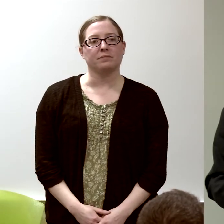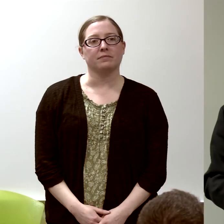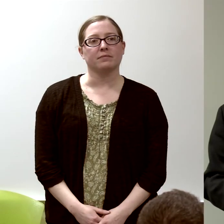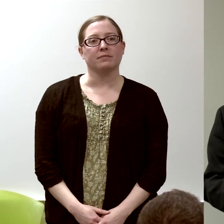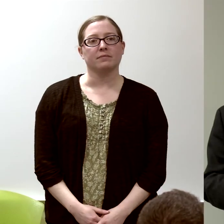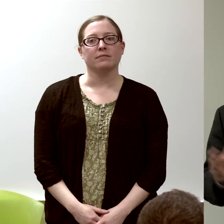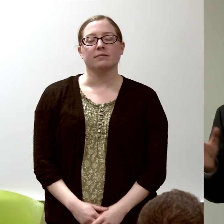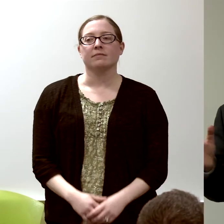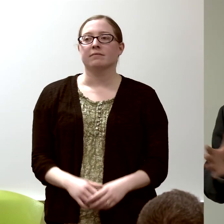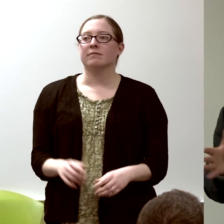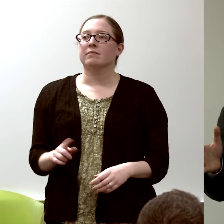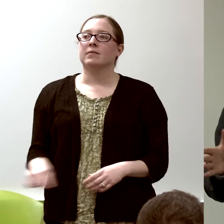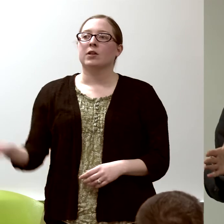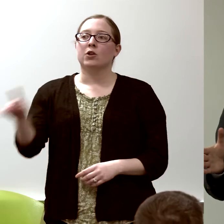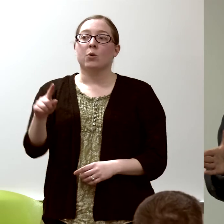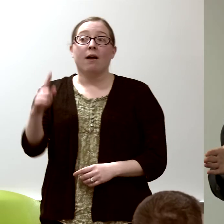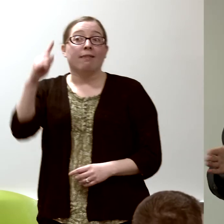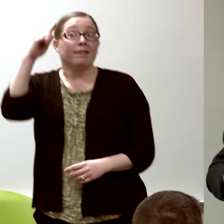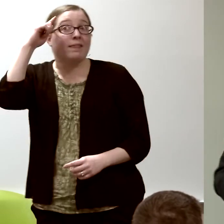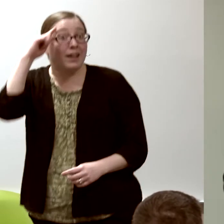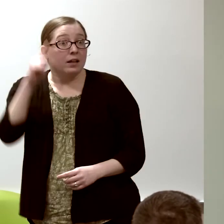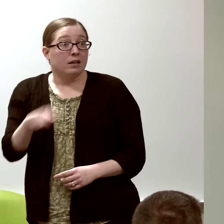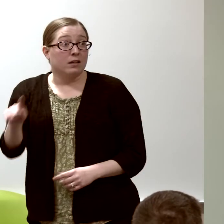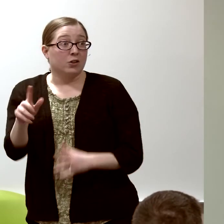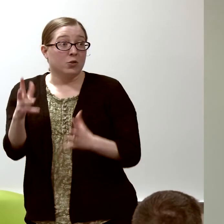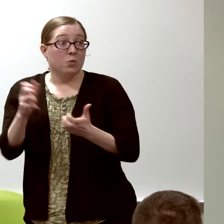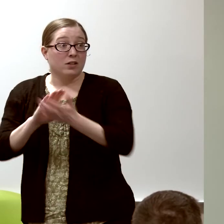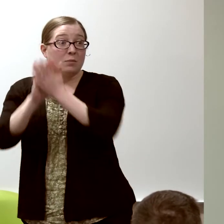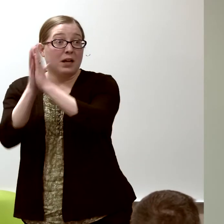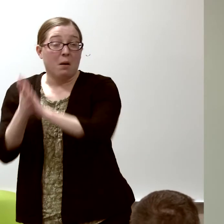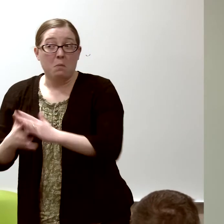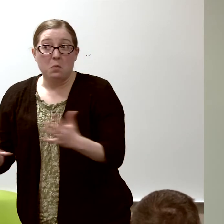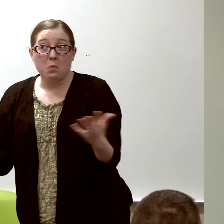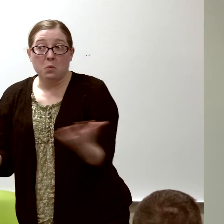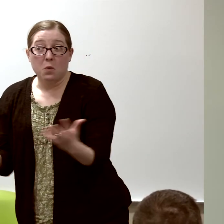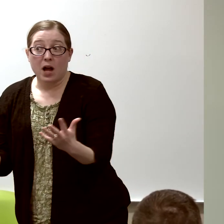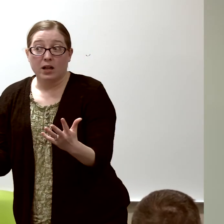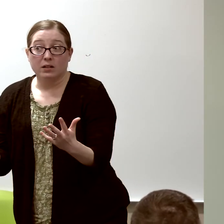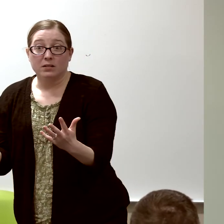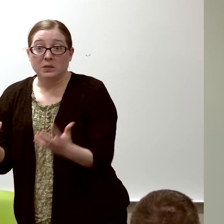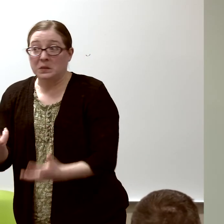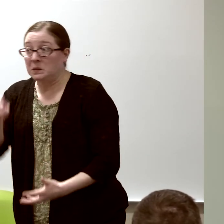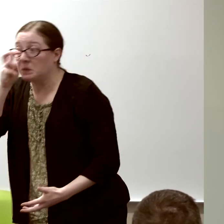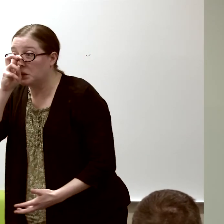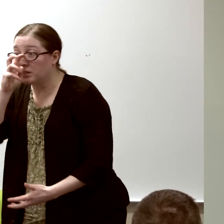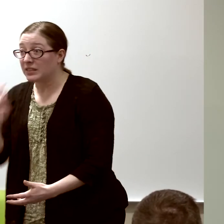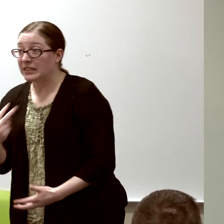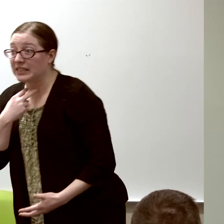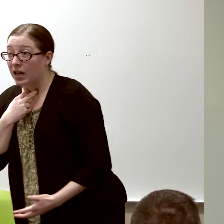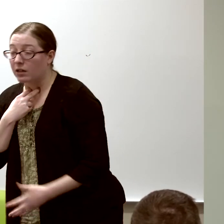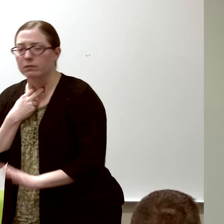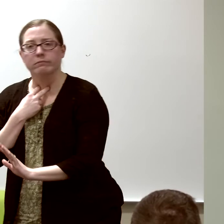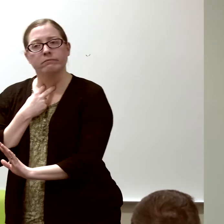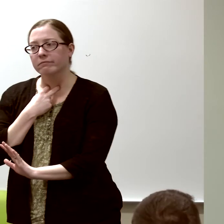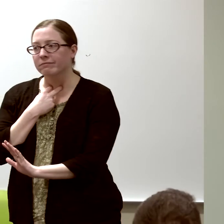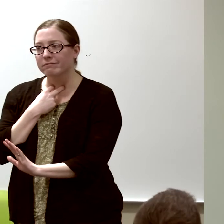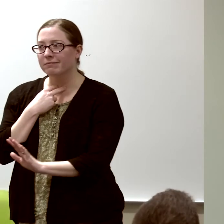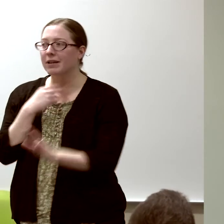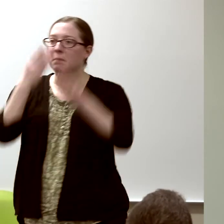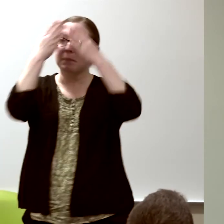don't be so bound by what you think you want to do. Be open to zigging and zagging...